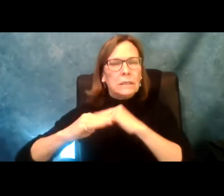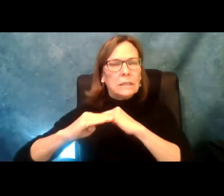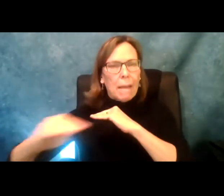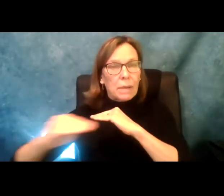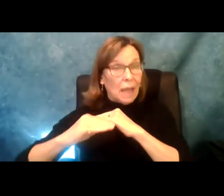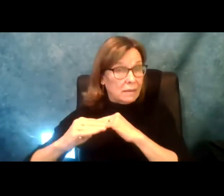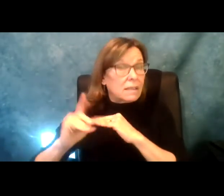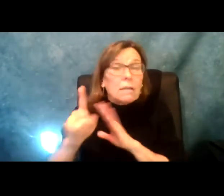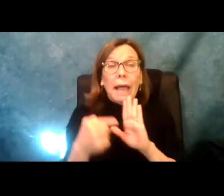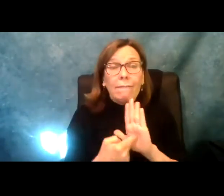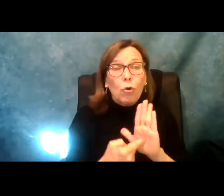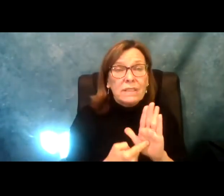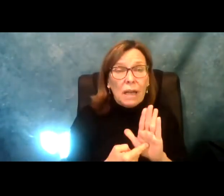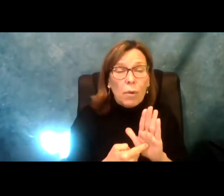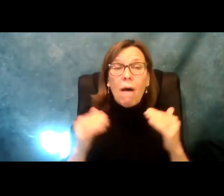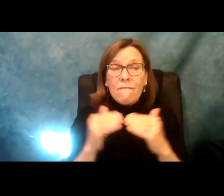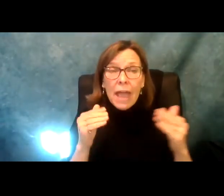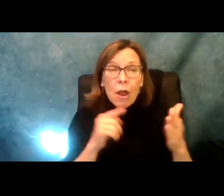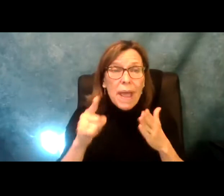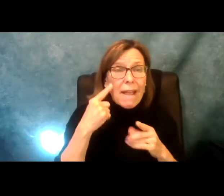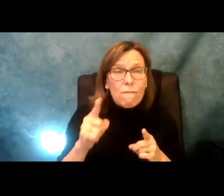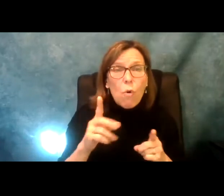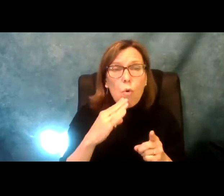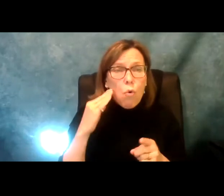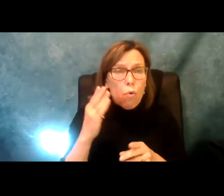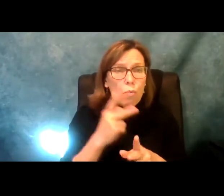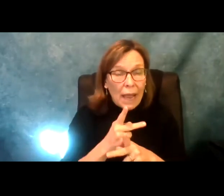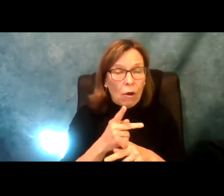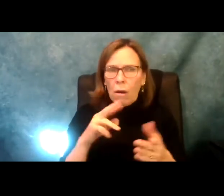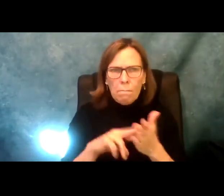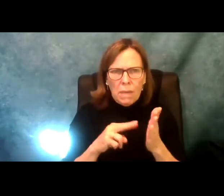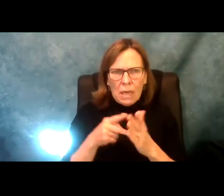give us a positive economic benefit as well as stabilize